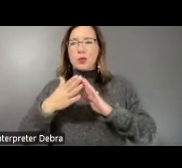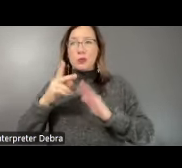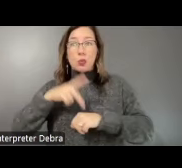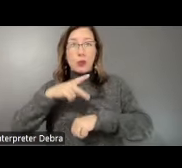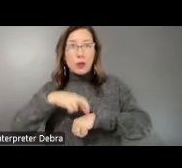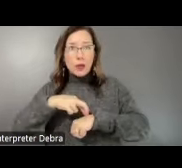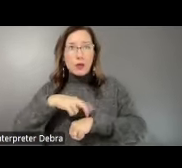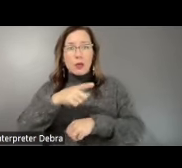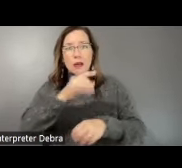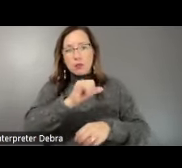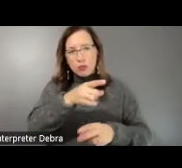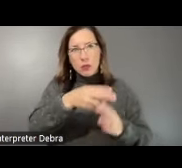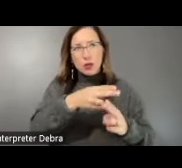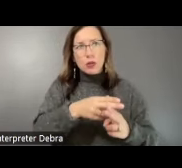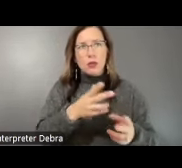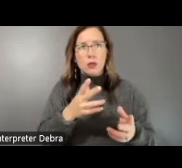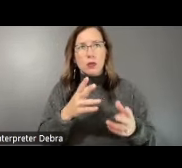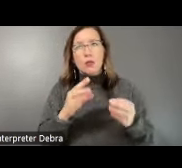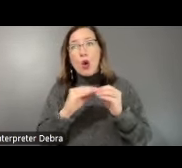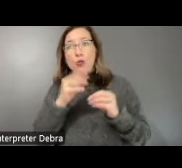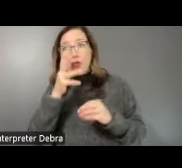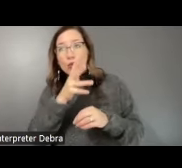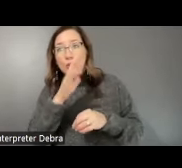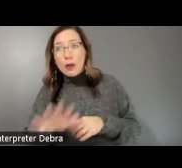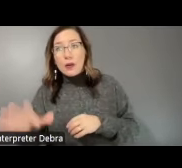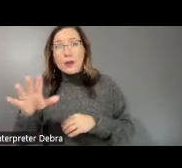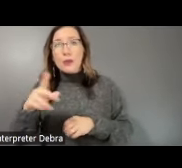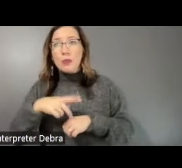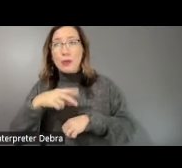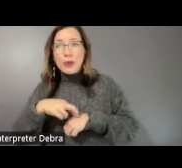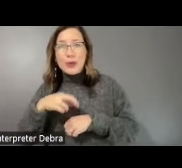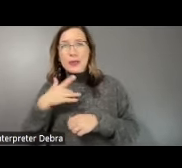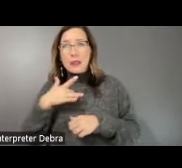you mentioned, and the more rural areas of Puerto Rico that don't usually get this kinds of visits